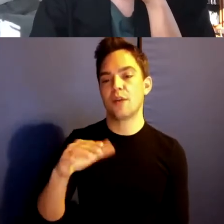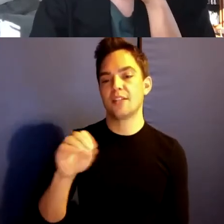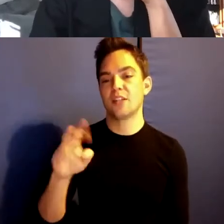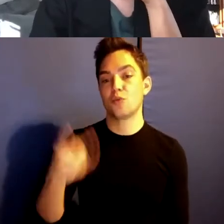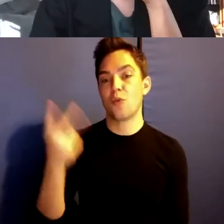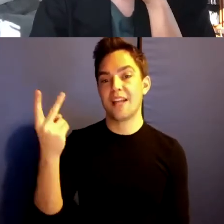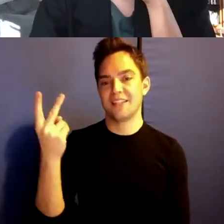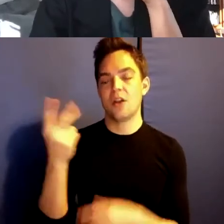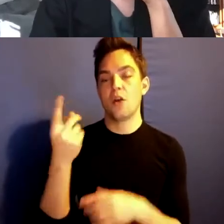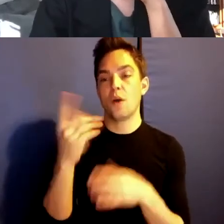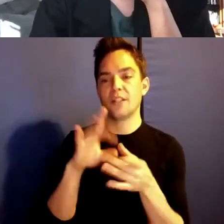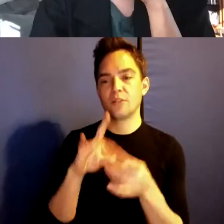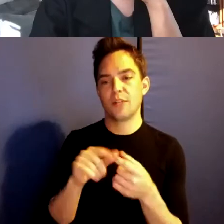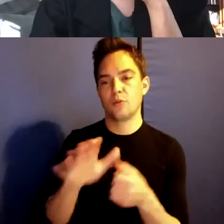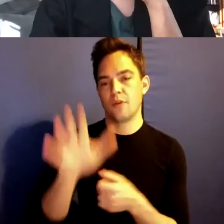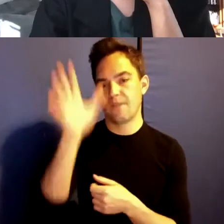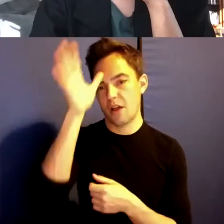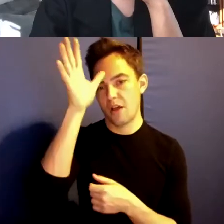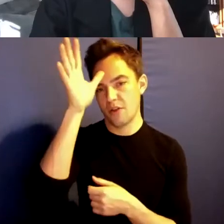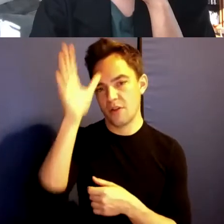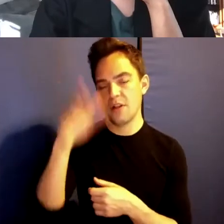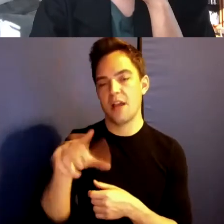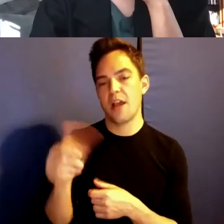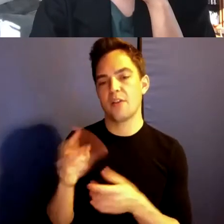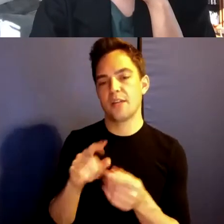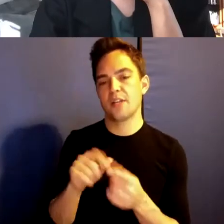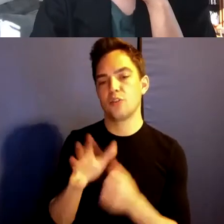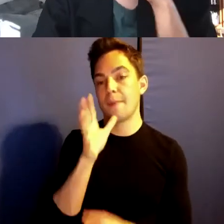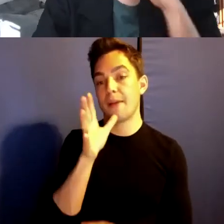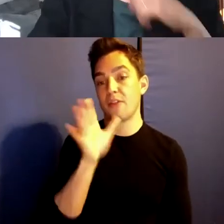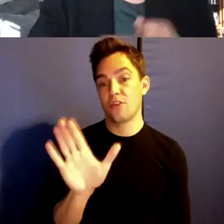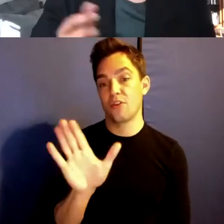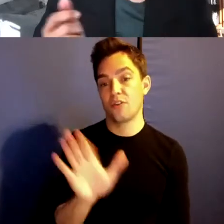to your father and one in your relationship to your mother.